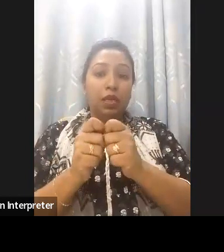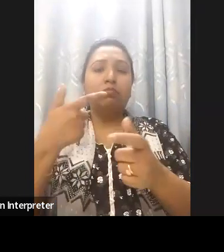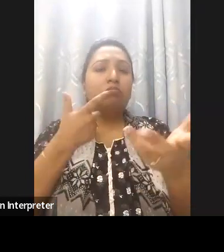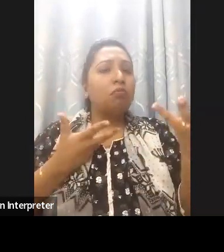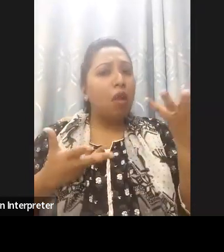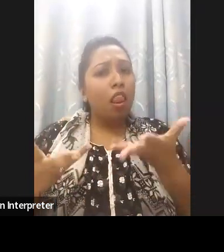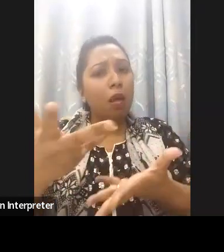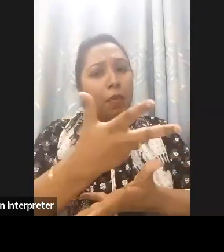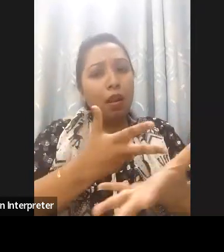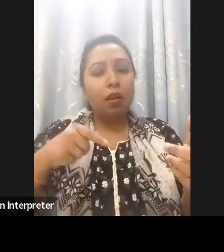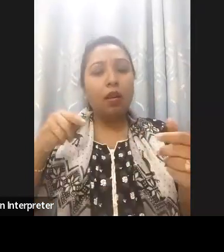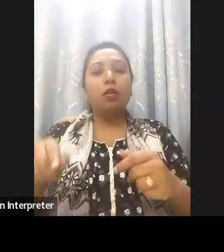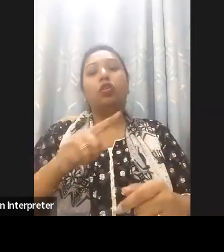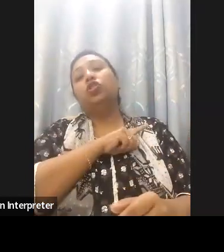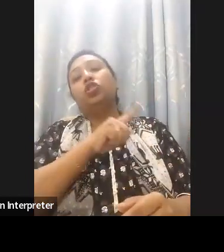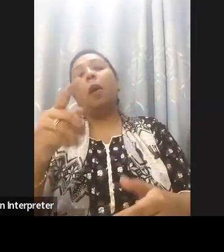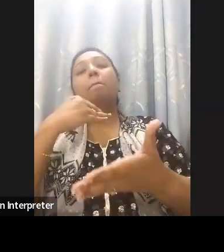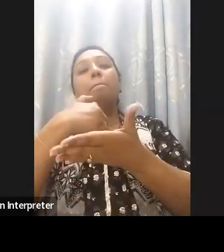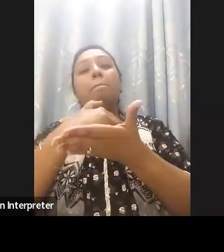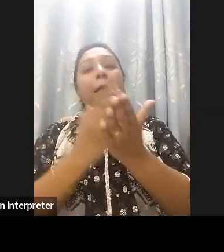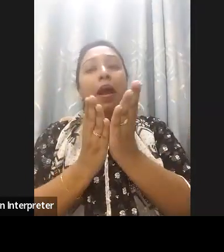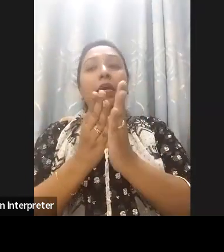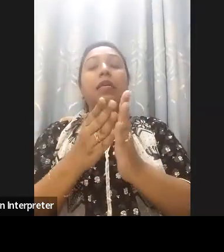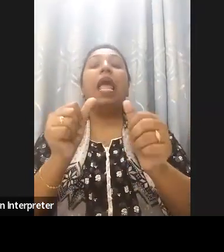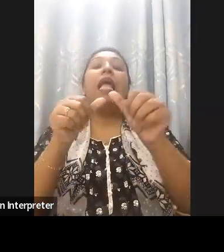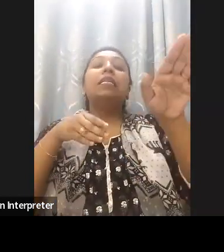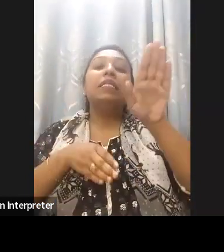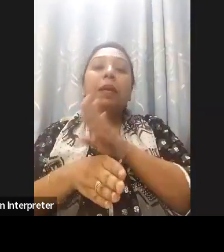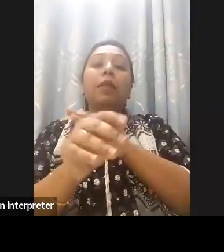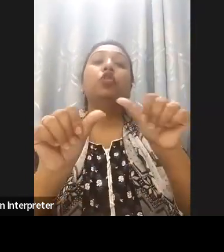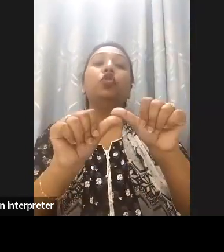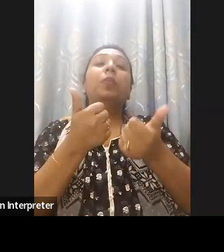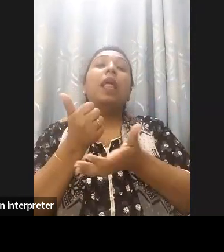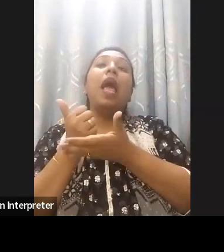every aspect of accessibility, the skills that are needed to make sure that we have